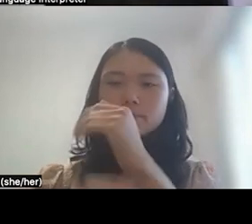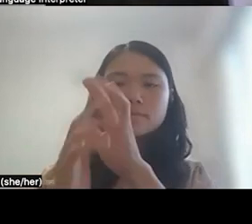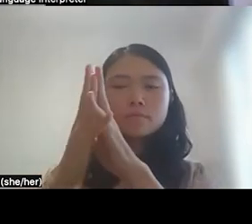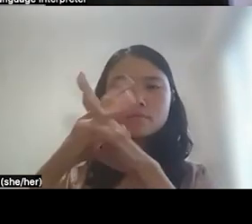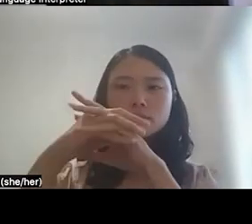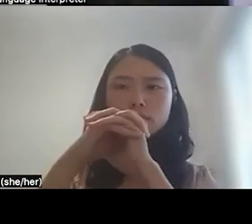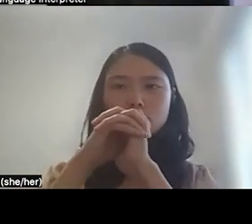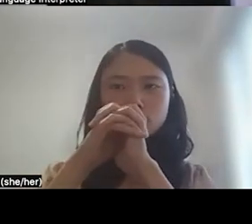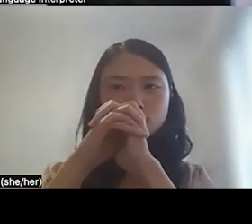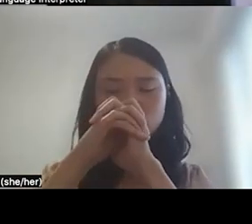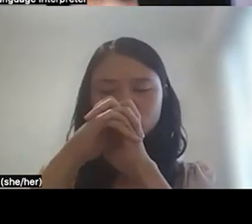I'm thinking, well...